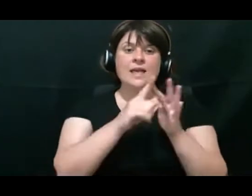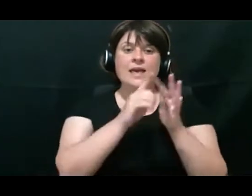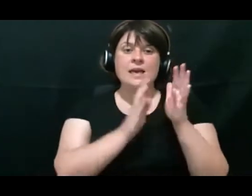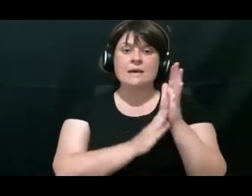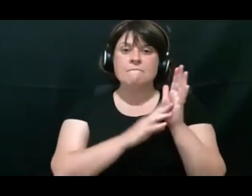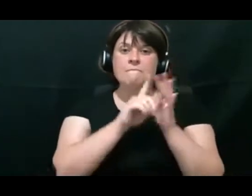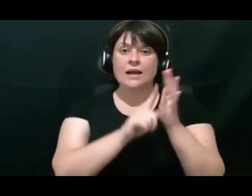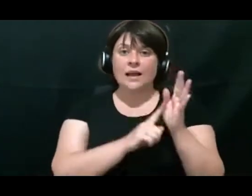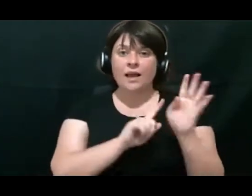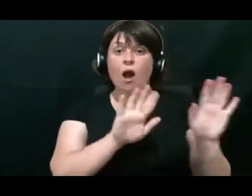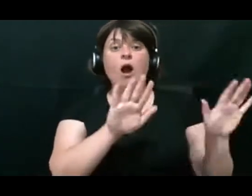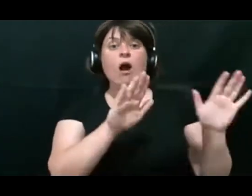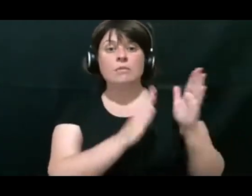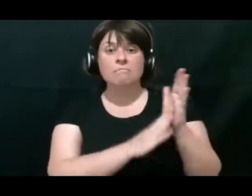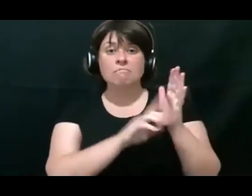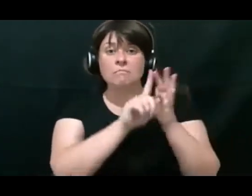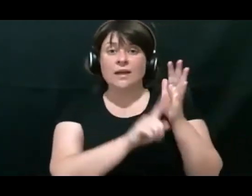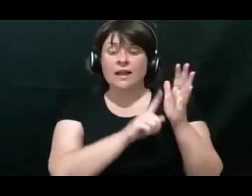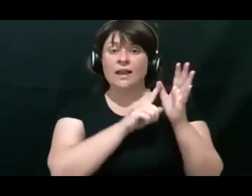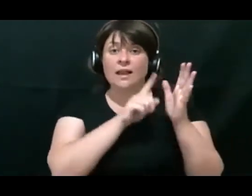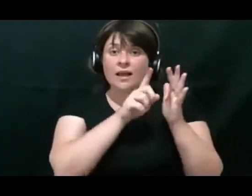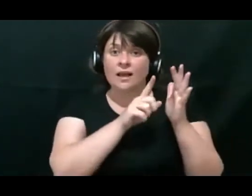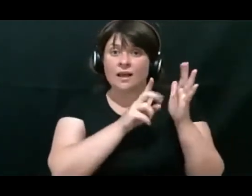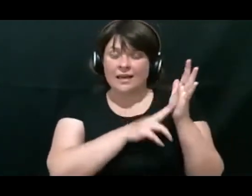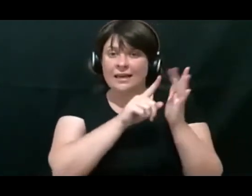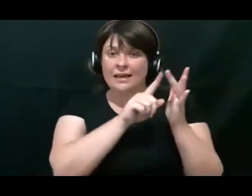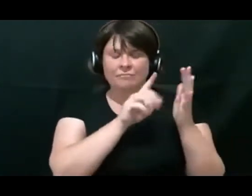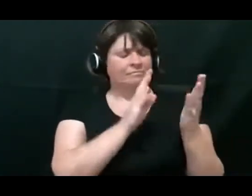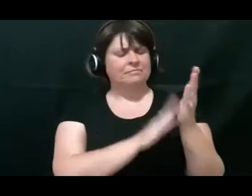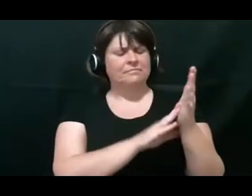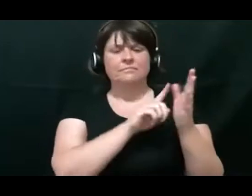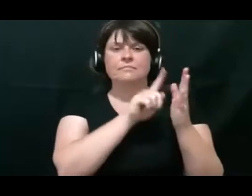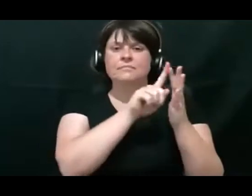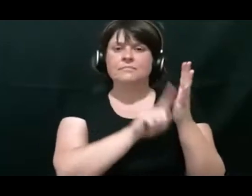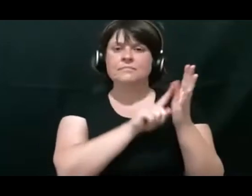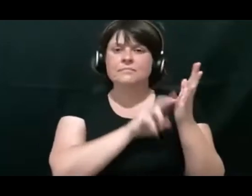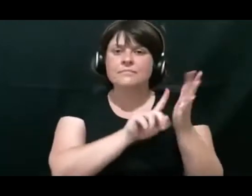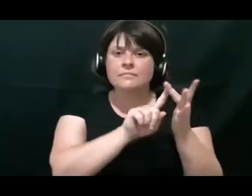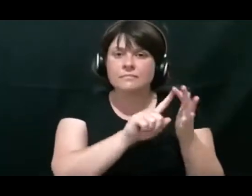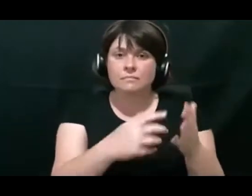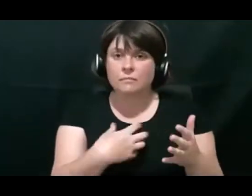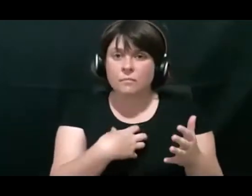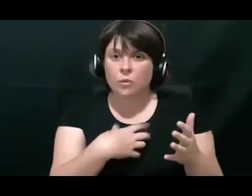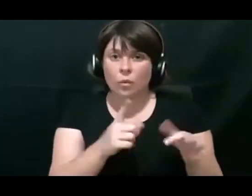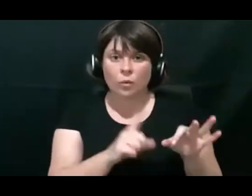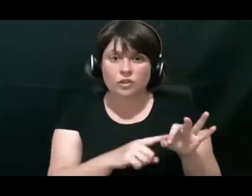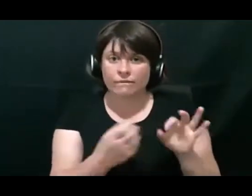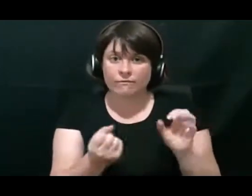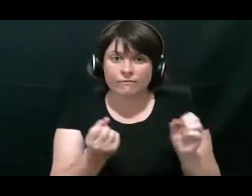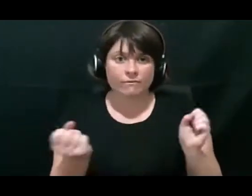Any more questions? We've just got one more.